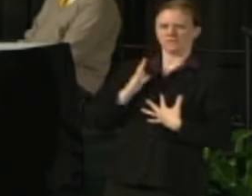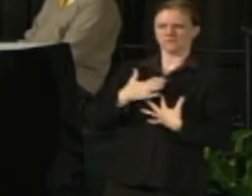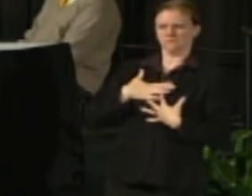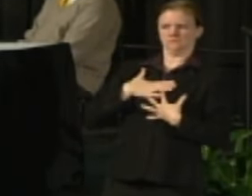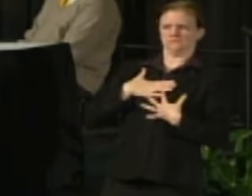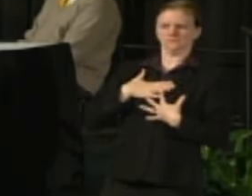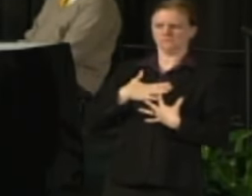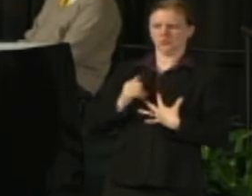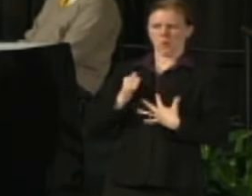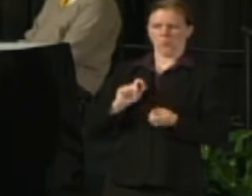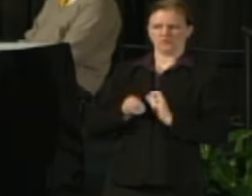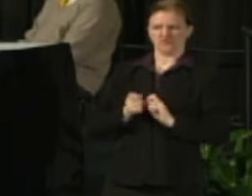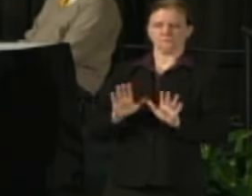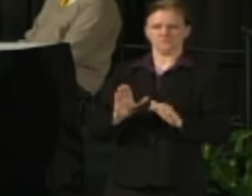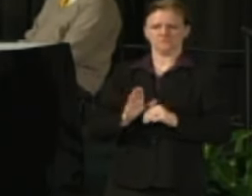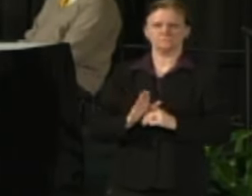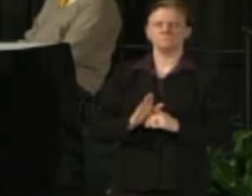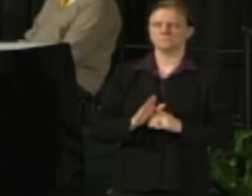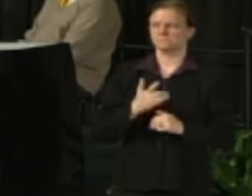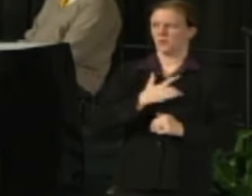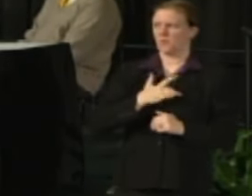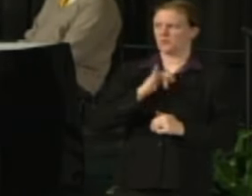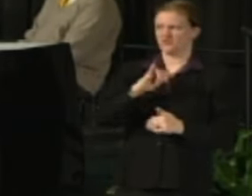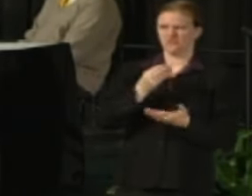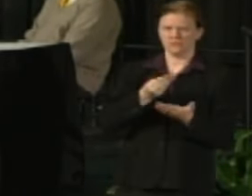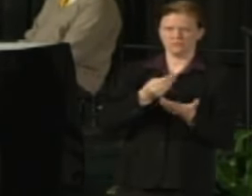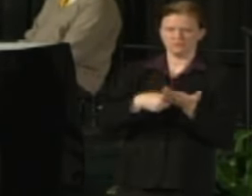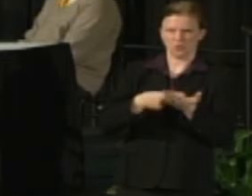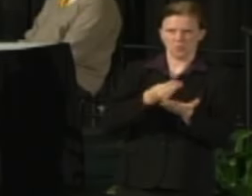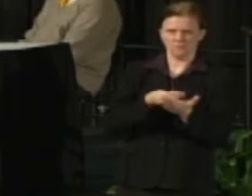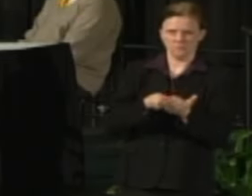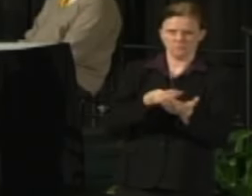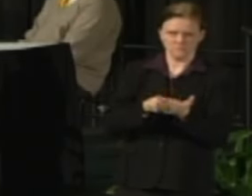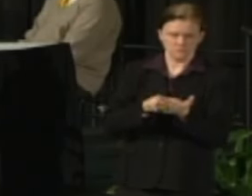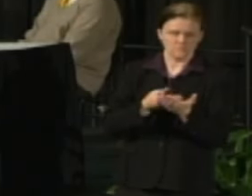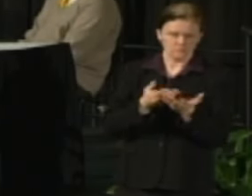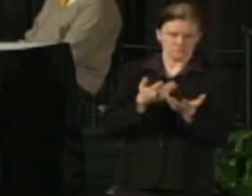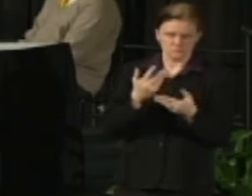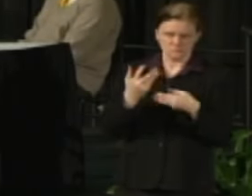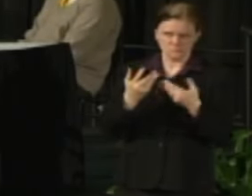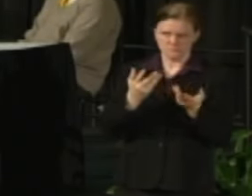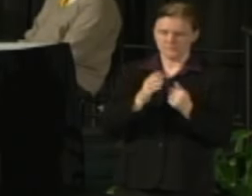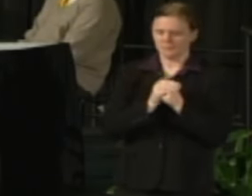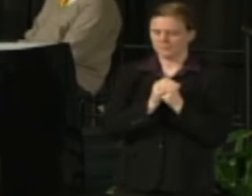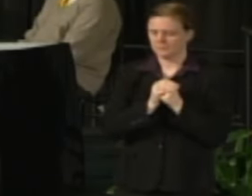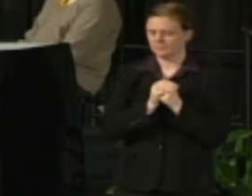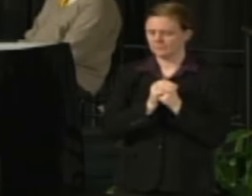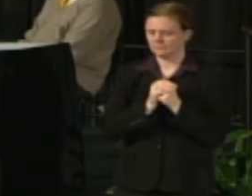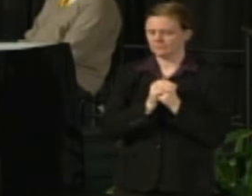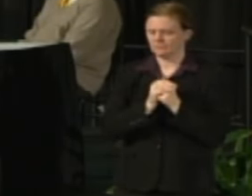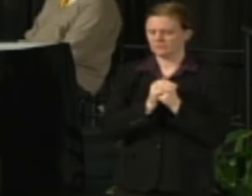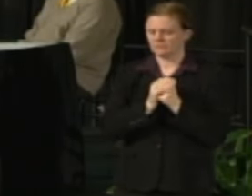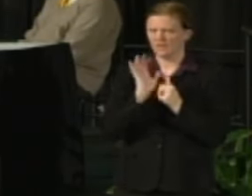for talking about the funding issue. Without the appropriate funding the Wisconsin Idea is essentially moot and so I think that that issue can be pressed.